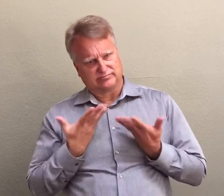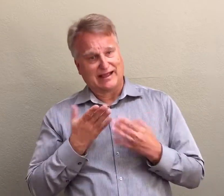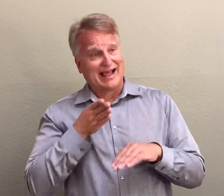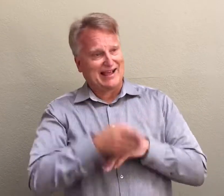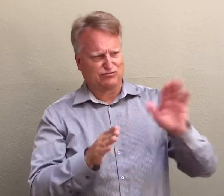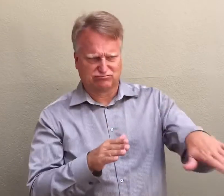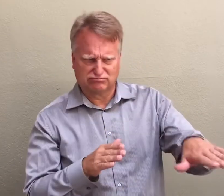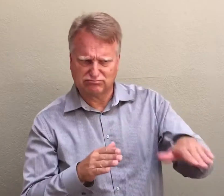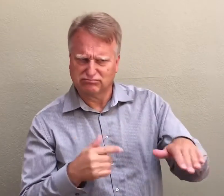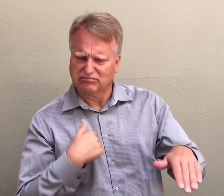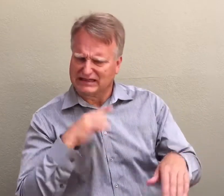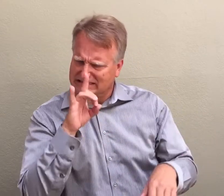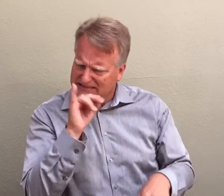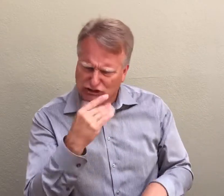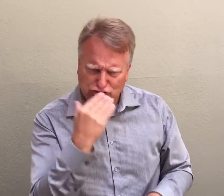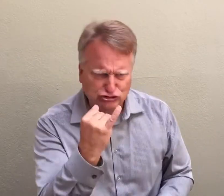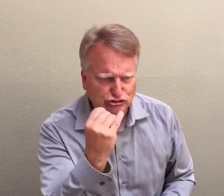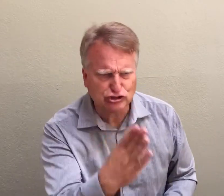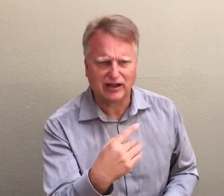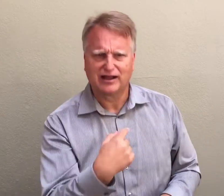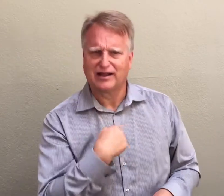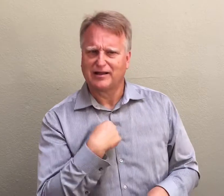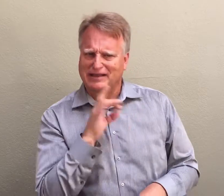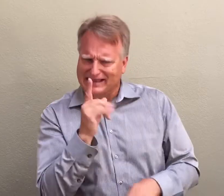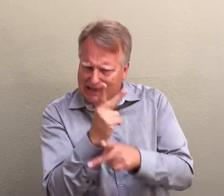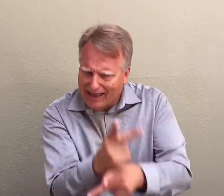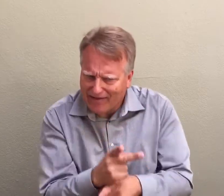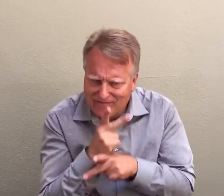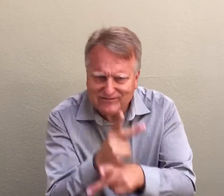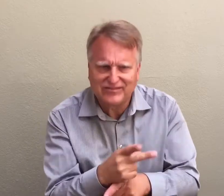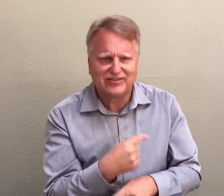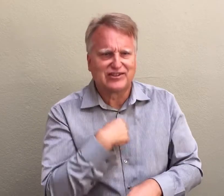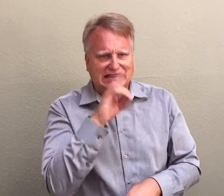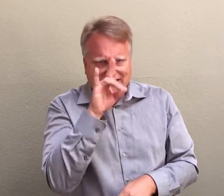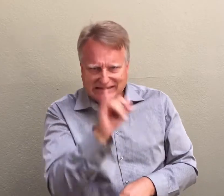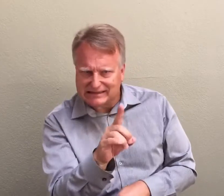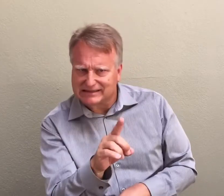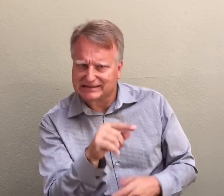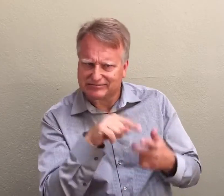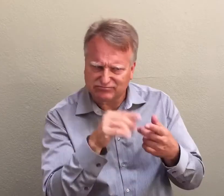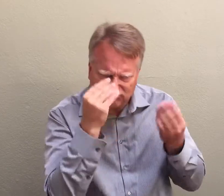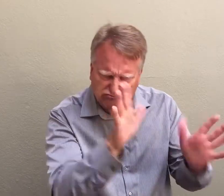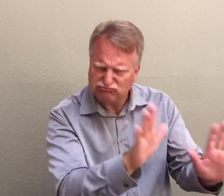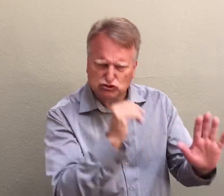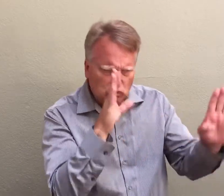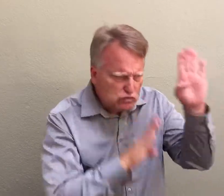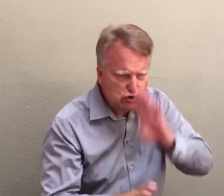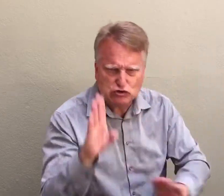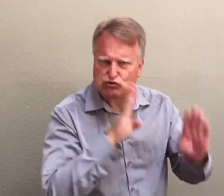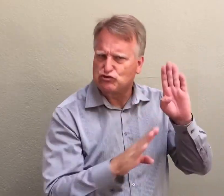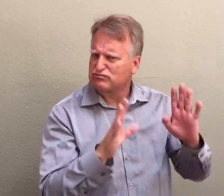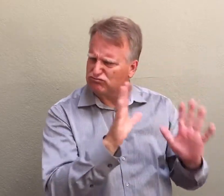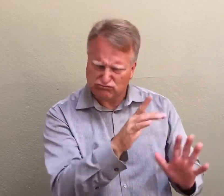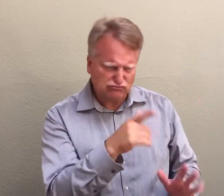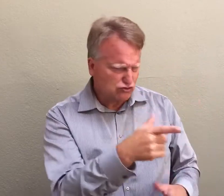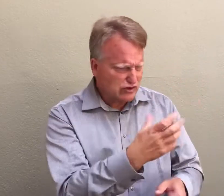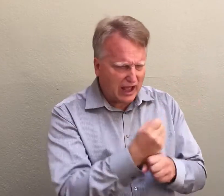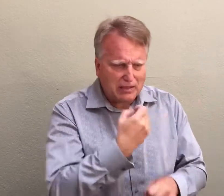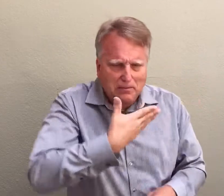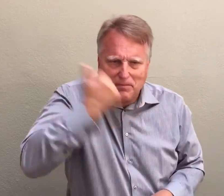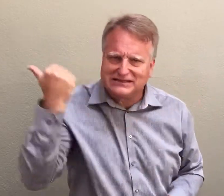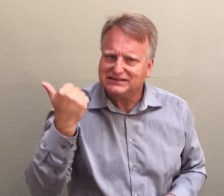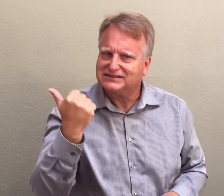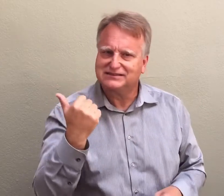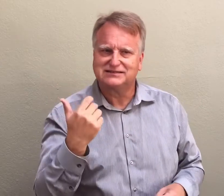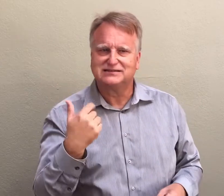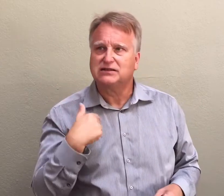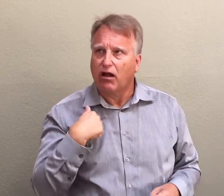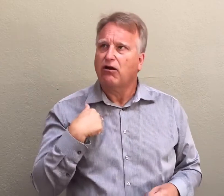would let the Deaf people know that they did a good job and for them not to worry as they got the best service possible.